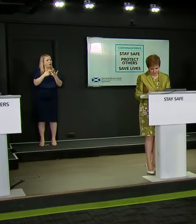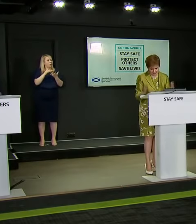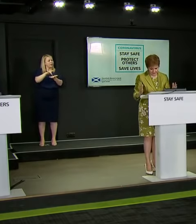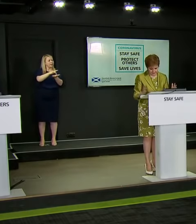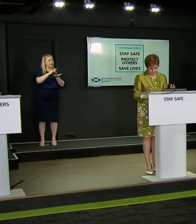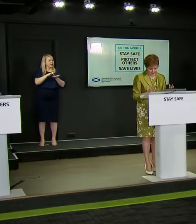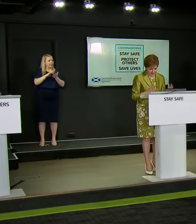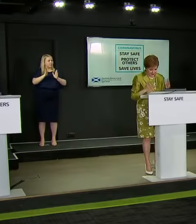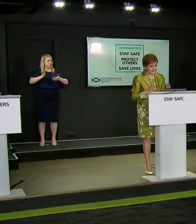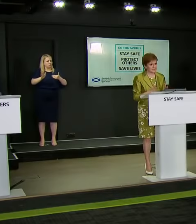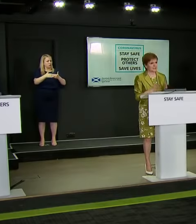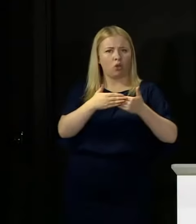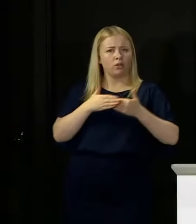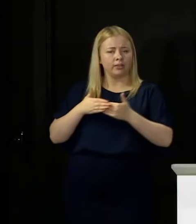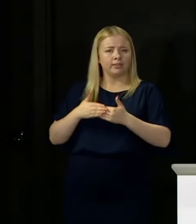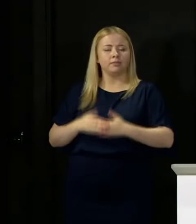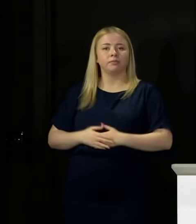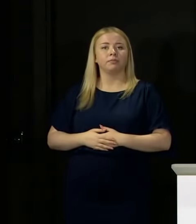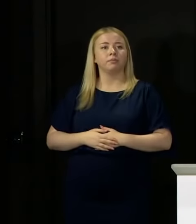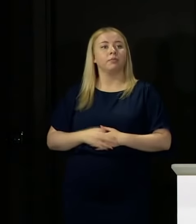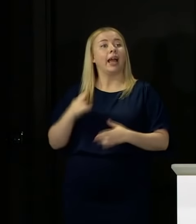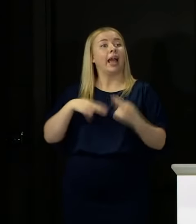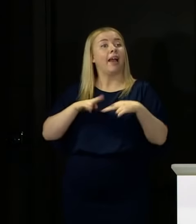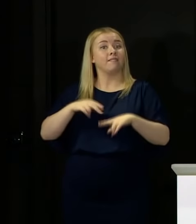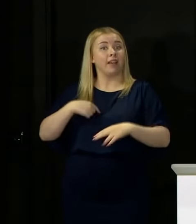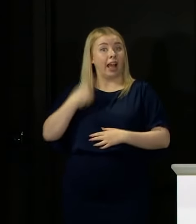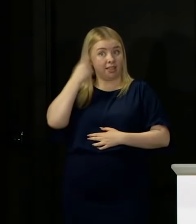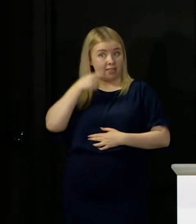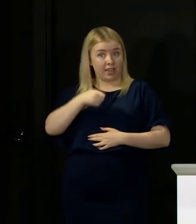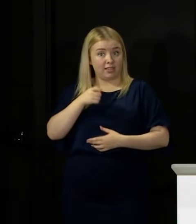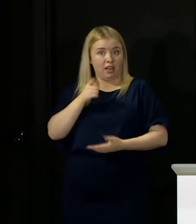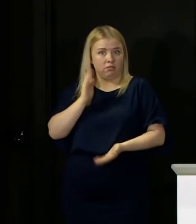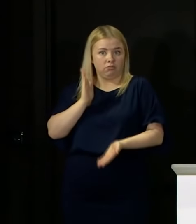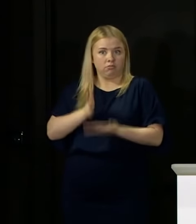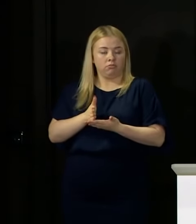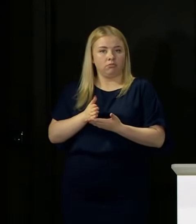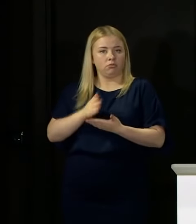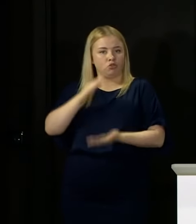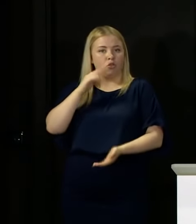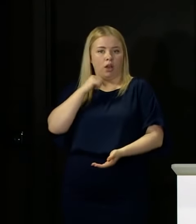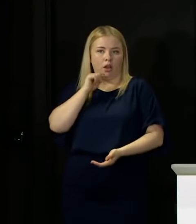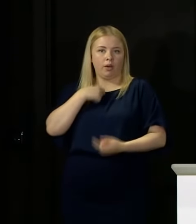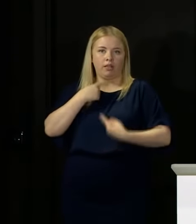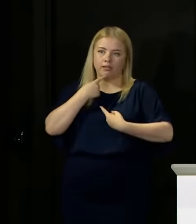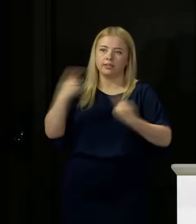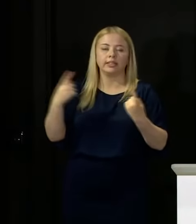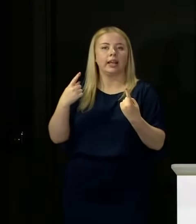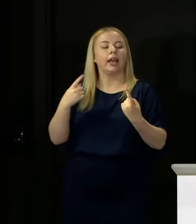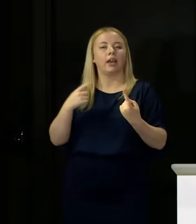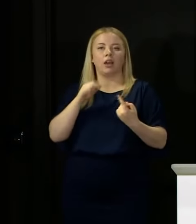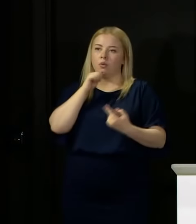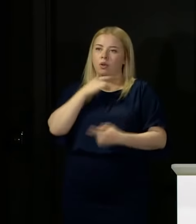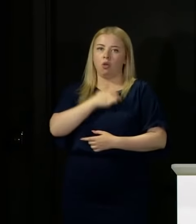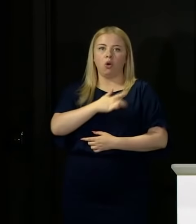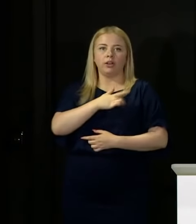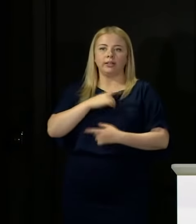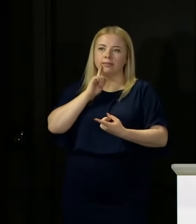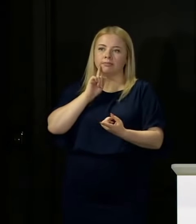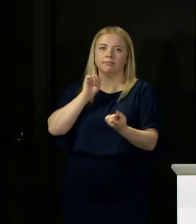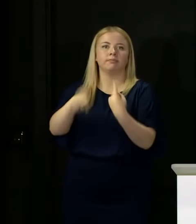If I at any stage think that should be the case, I will say it and I will say it upfront and proactively, I won't wait to say it in response to a question, and I don't mean that